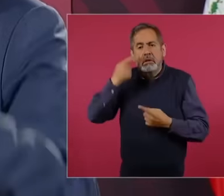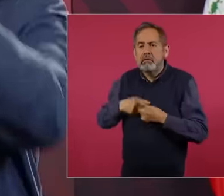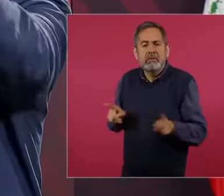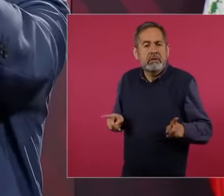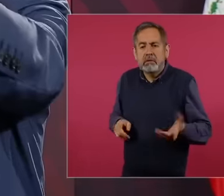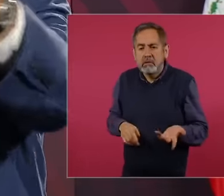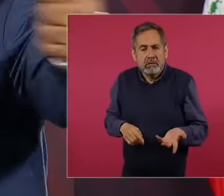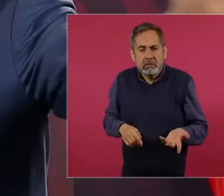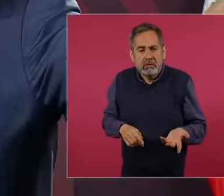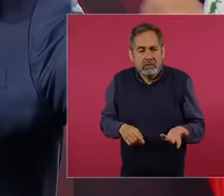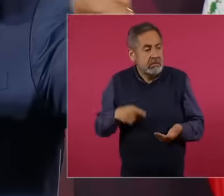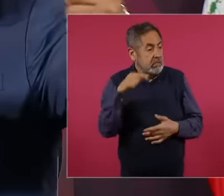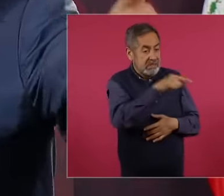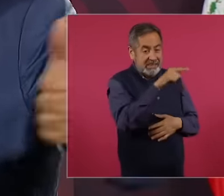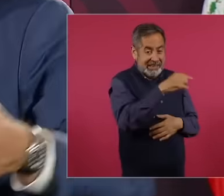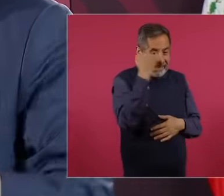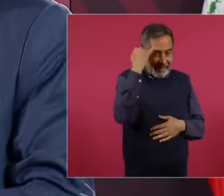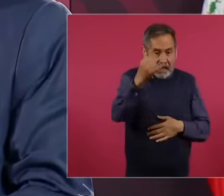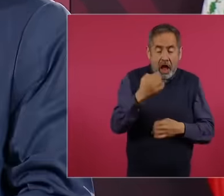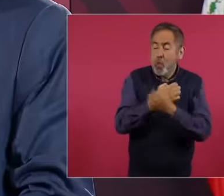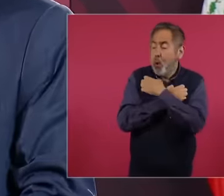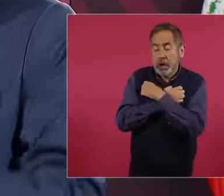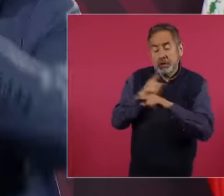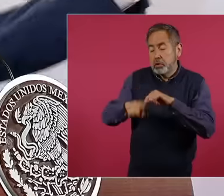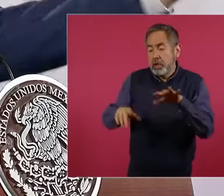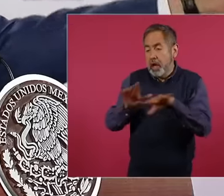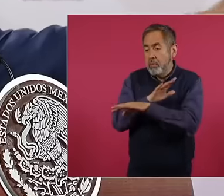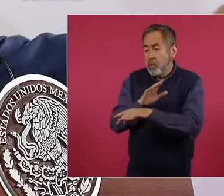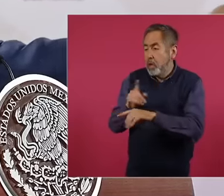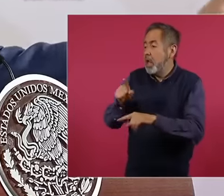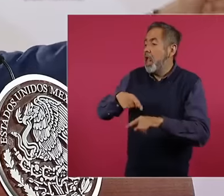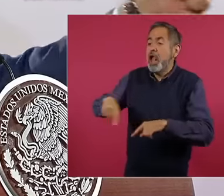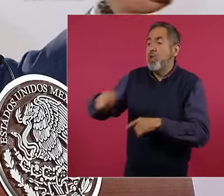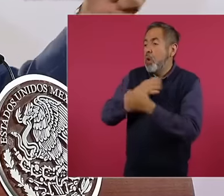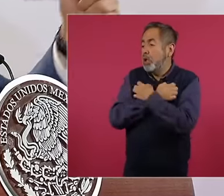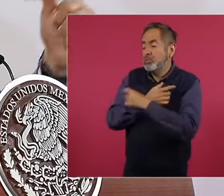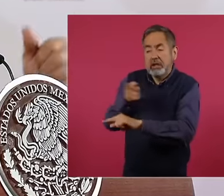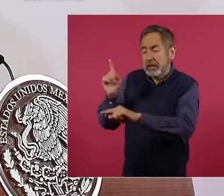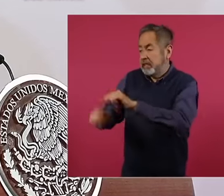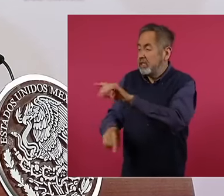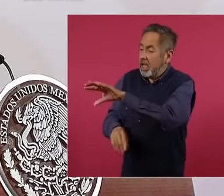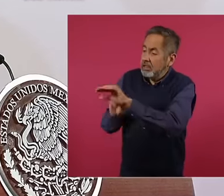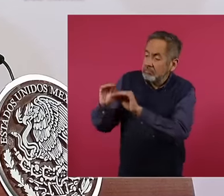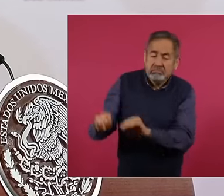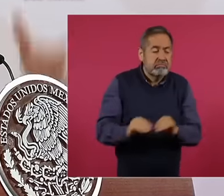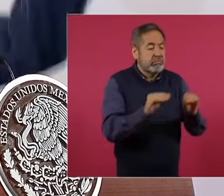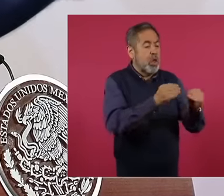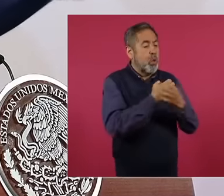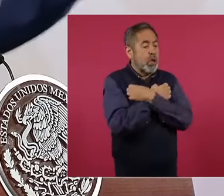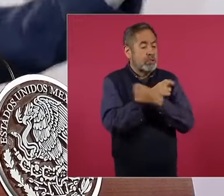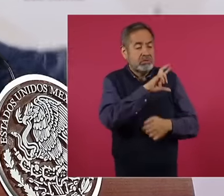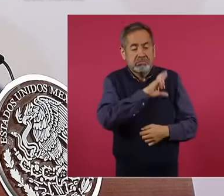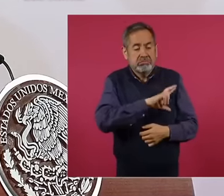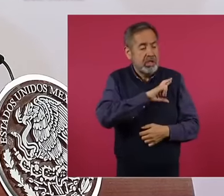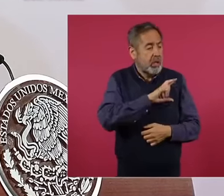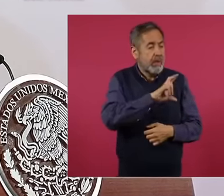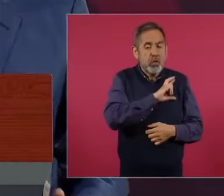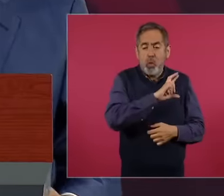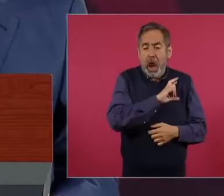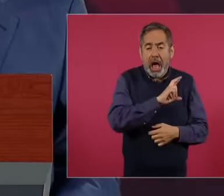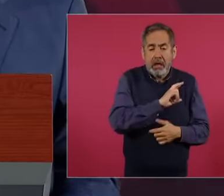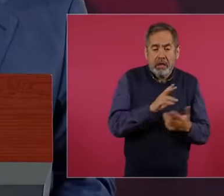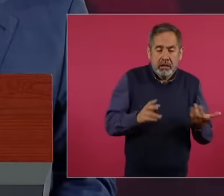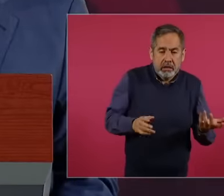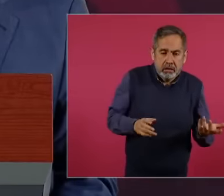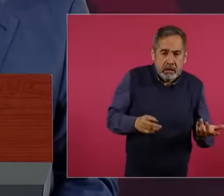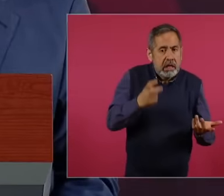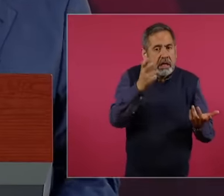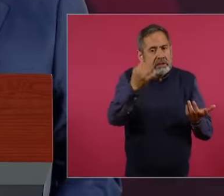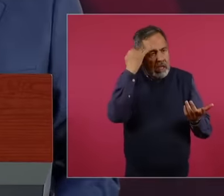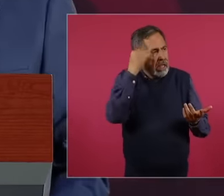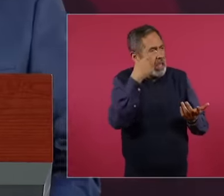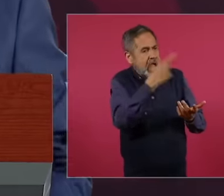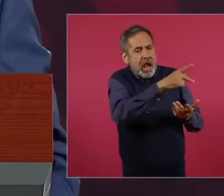educational reform privatize public education that was the plan That was what